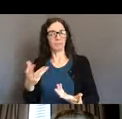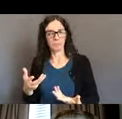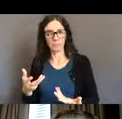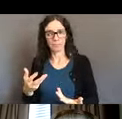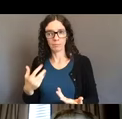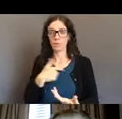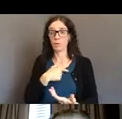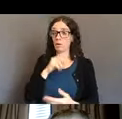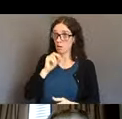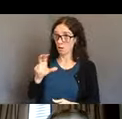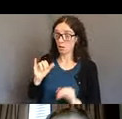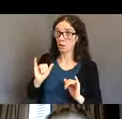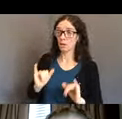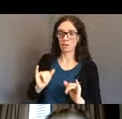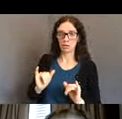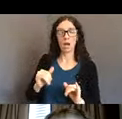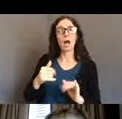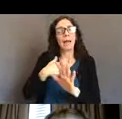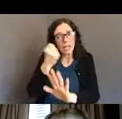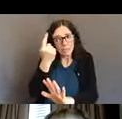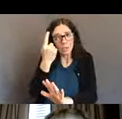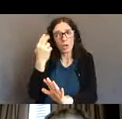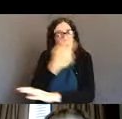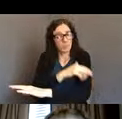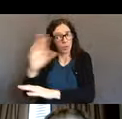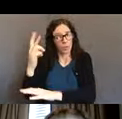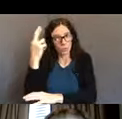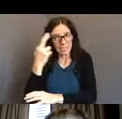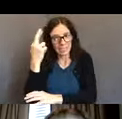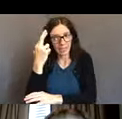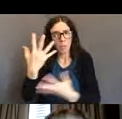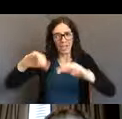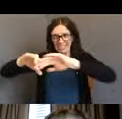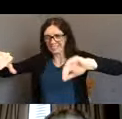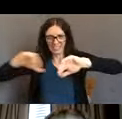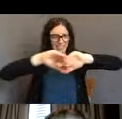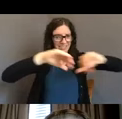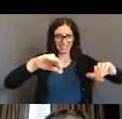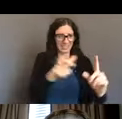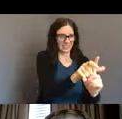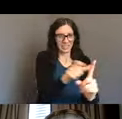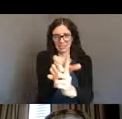and also exposure to COVID-19, but sometimes what we've learned in the disability rights, community is